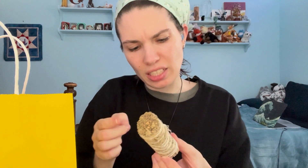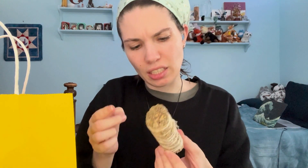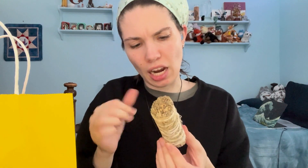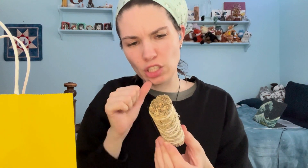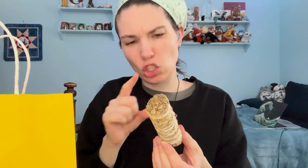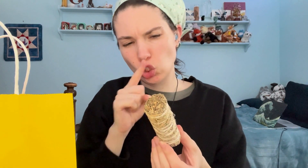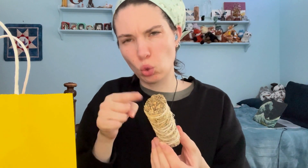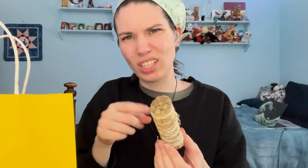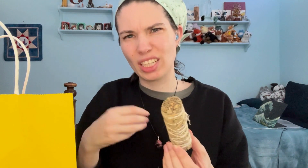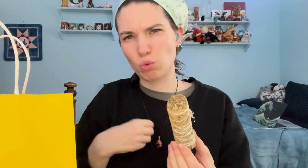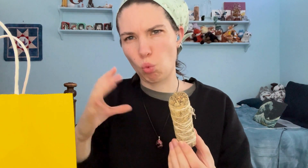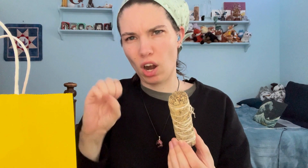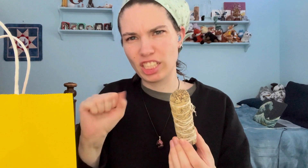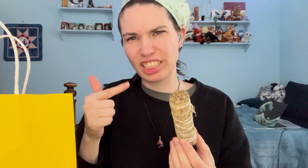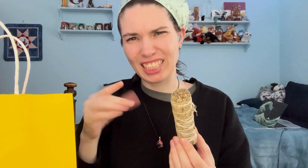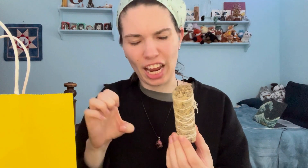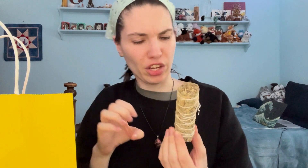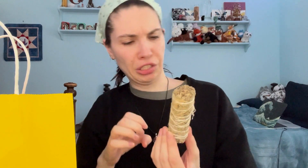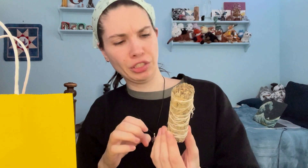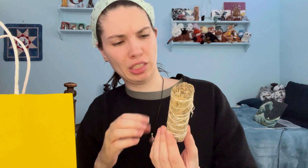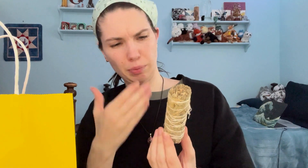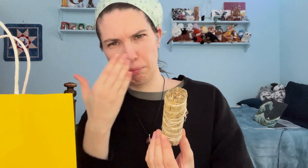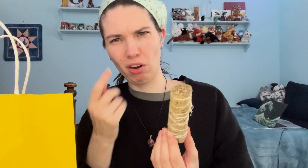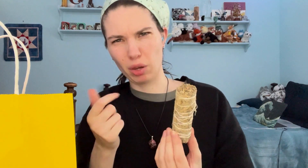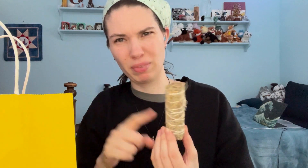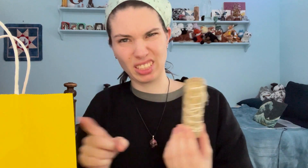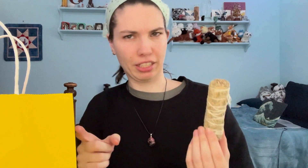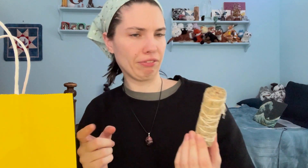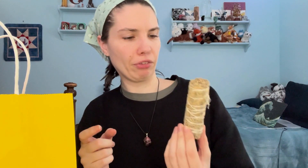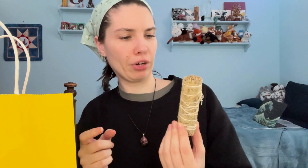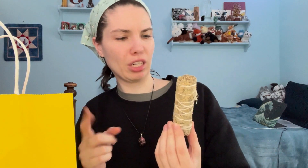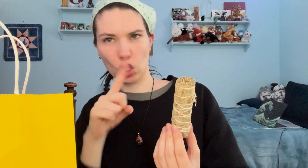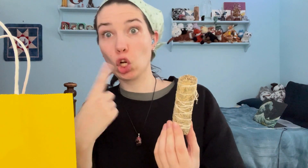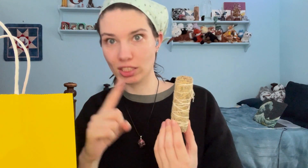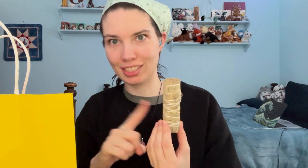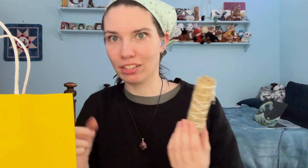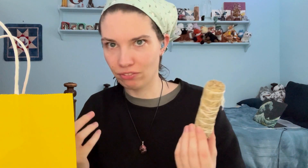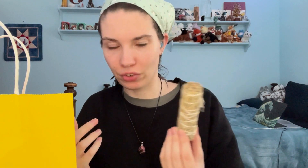I'm not sure if this is white sage It smells a bit different, it looks different